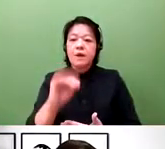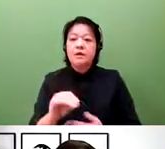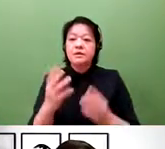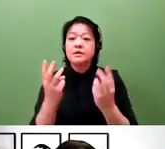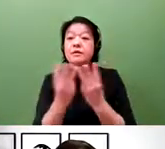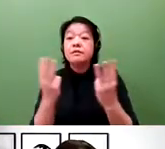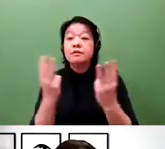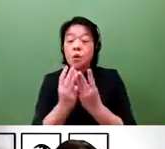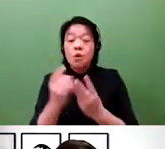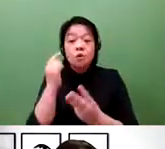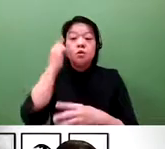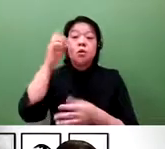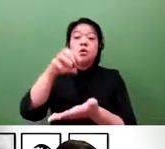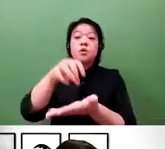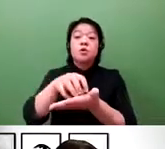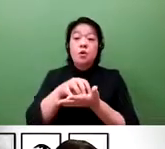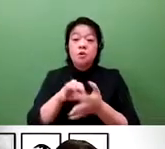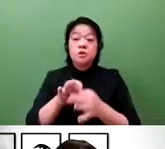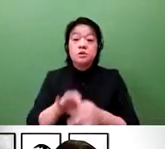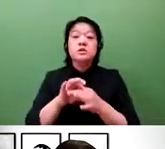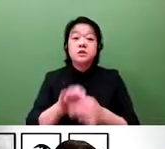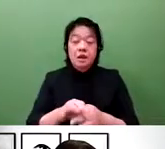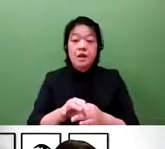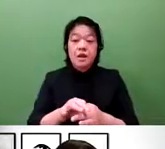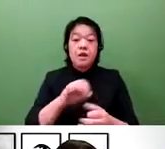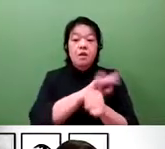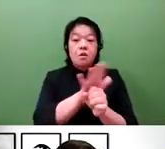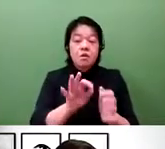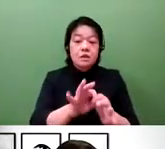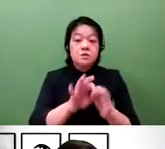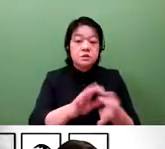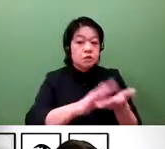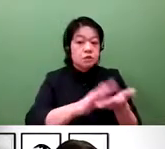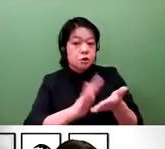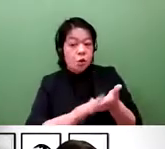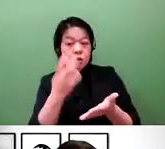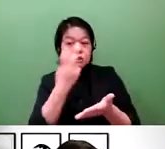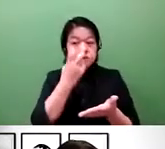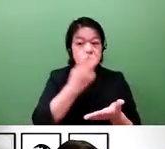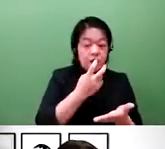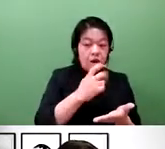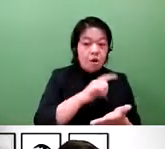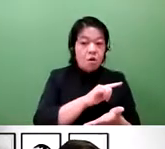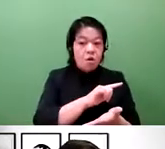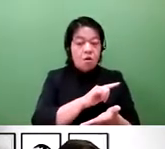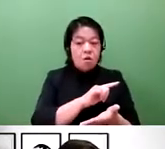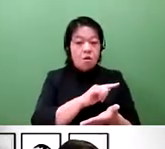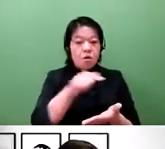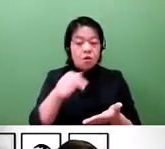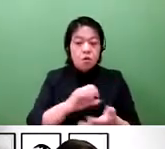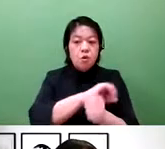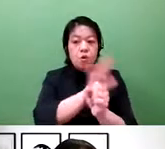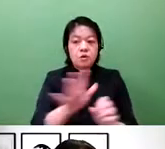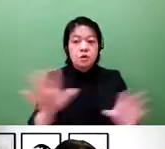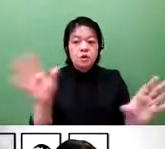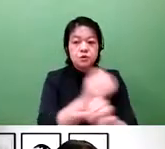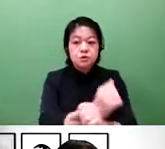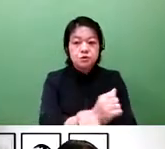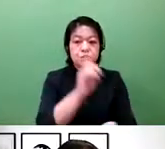exercise patent rights for the more than 120,000 patents we use for a diagnosis, prevention, and treatment of COVID-19